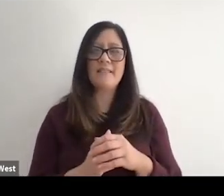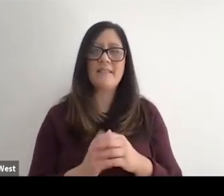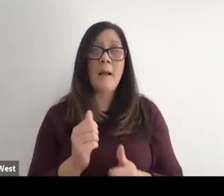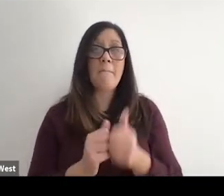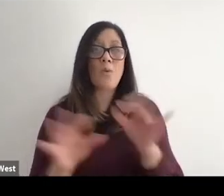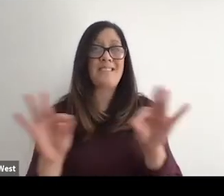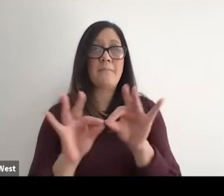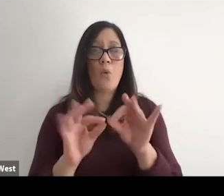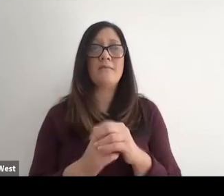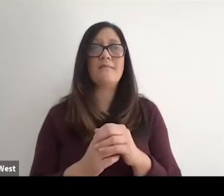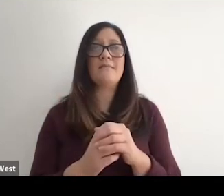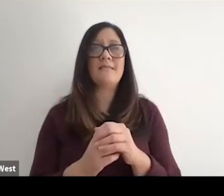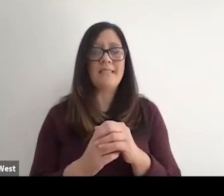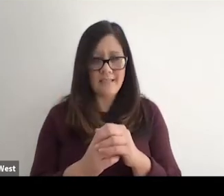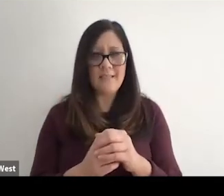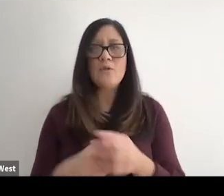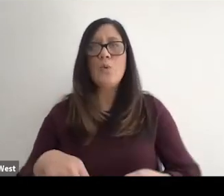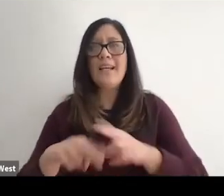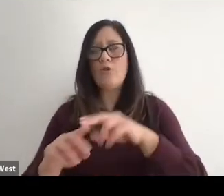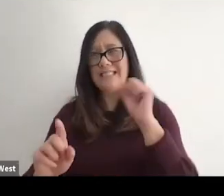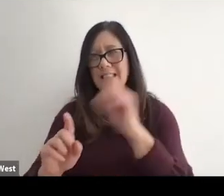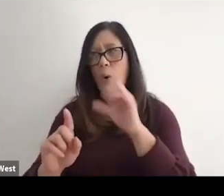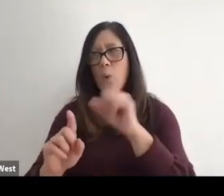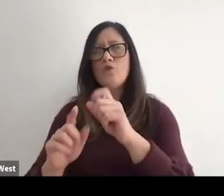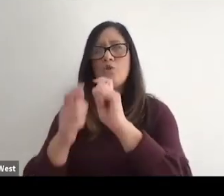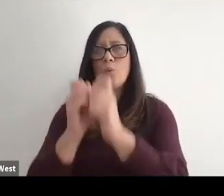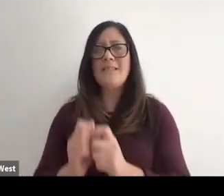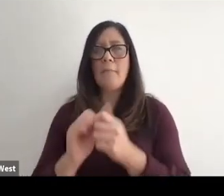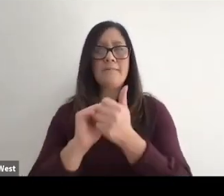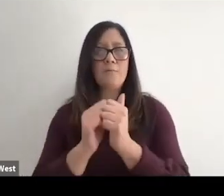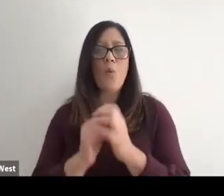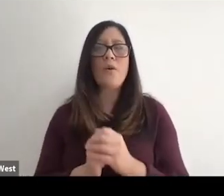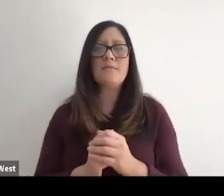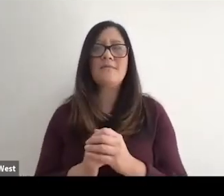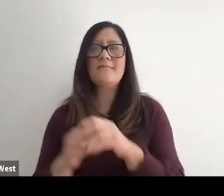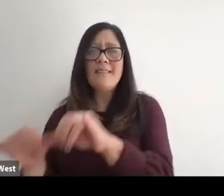particularly and most importantly to increase exposure to adaptive sports. You know, just like within